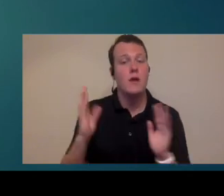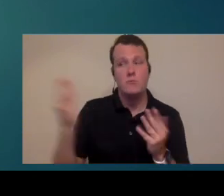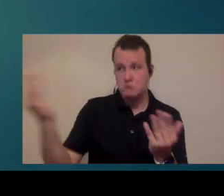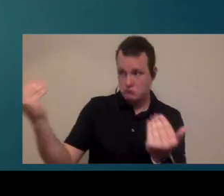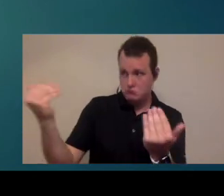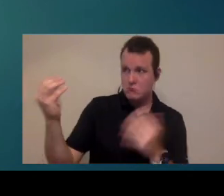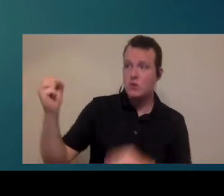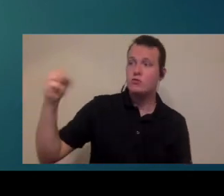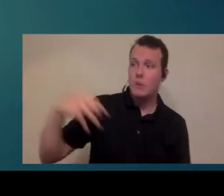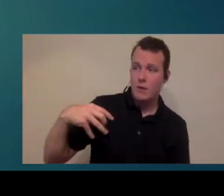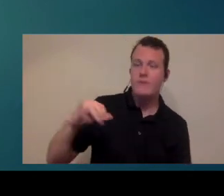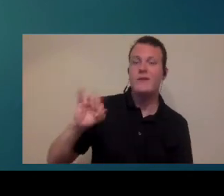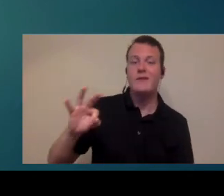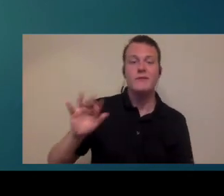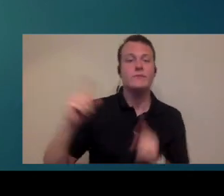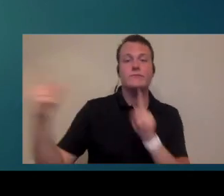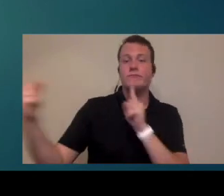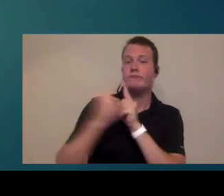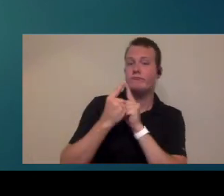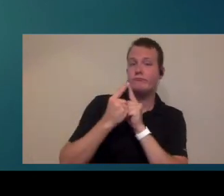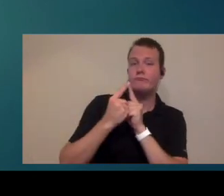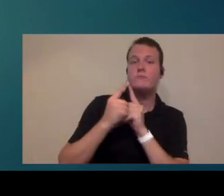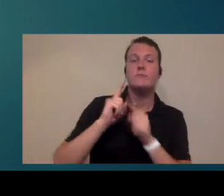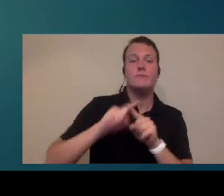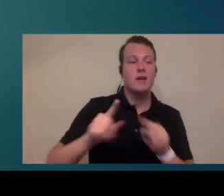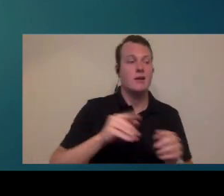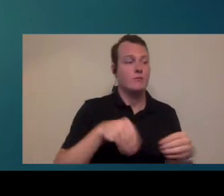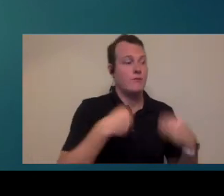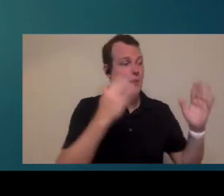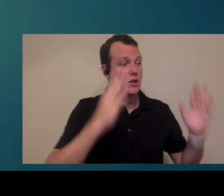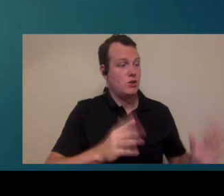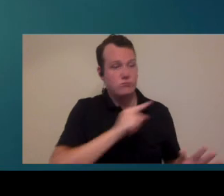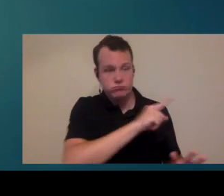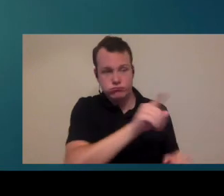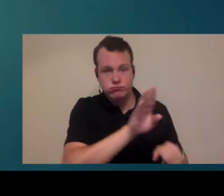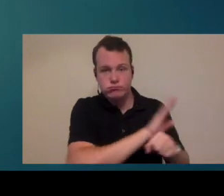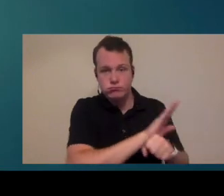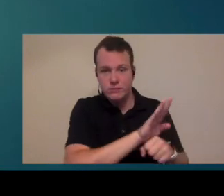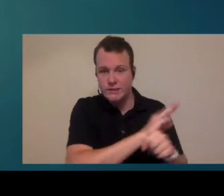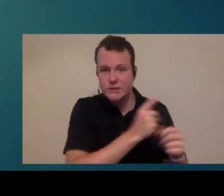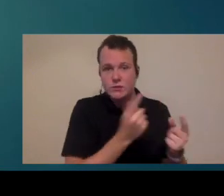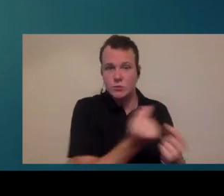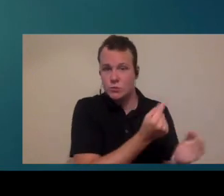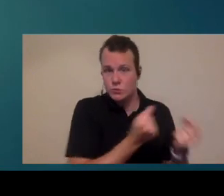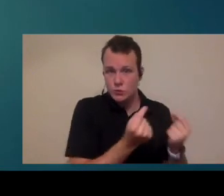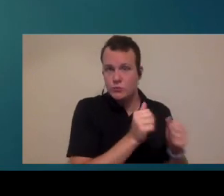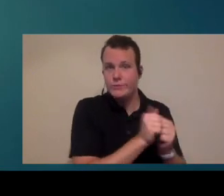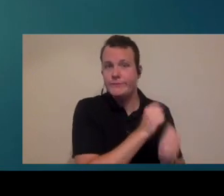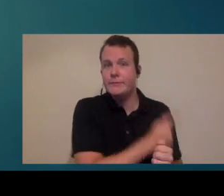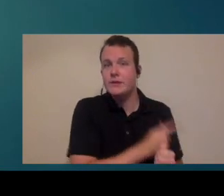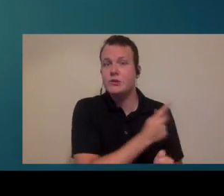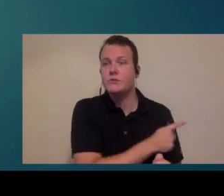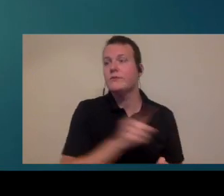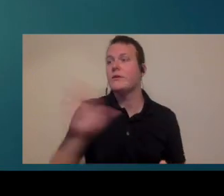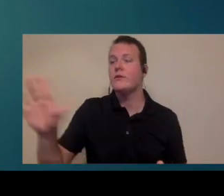patients to drop off their hearing aids so if they just walk into our clinic but all of our providers are already seeing scheduled patients they're able to drop